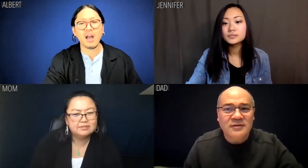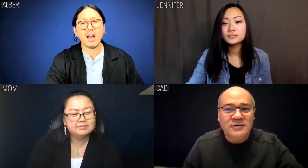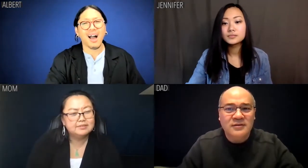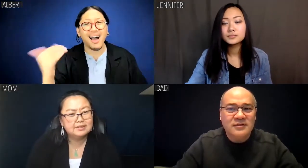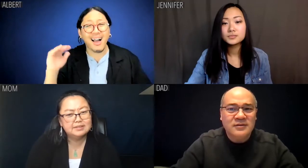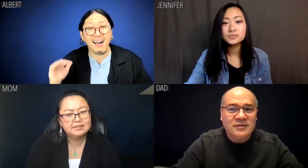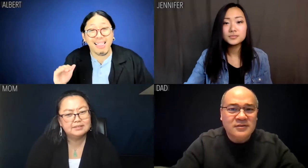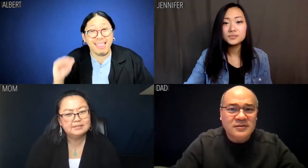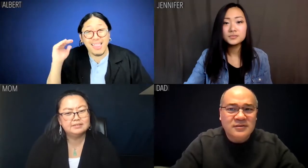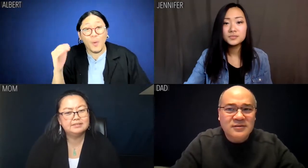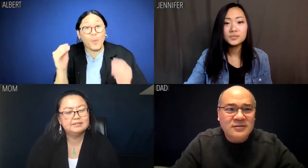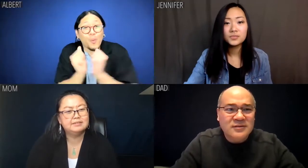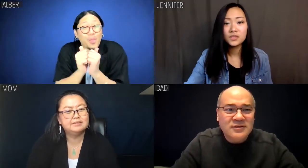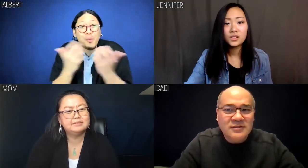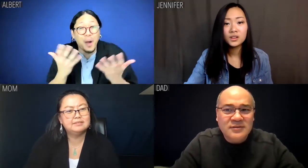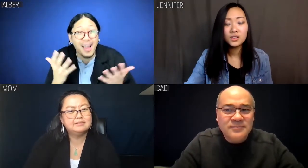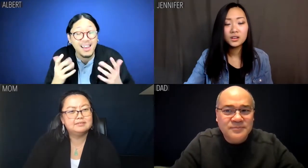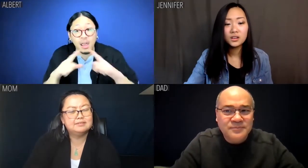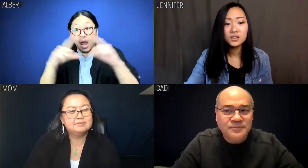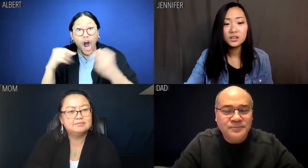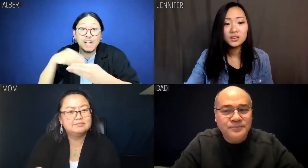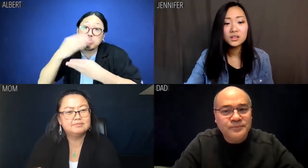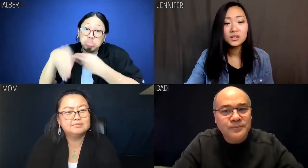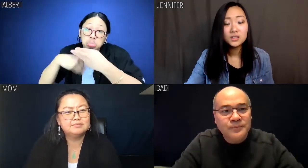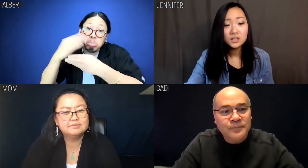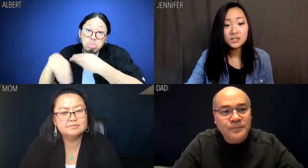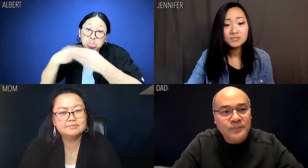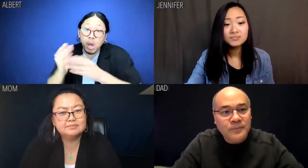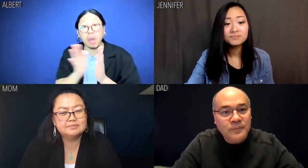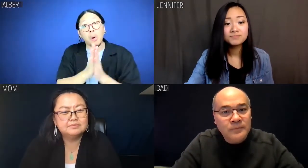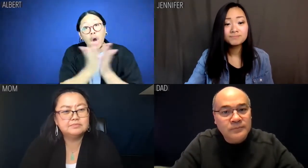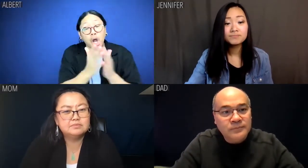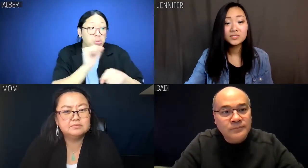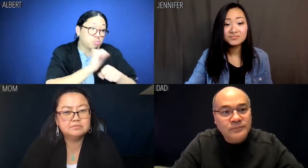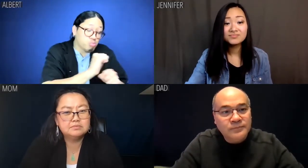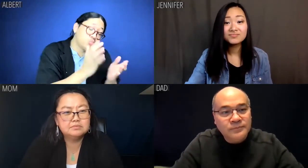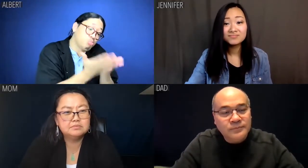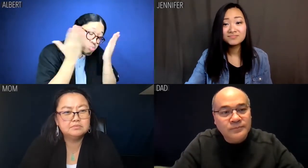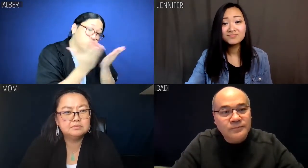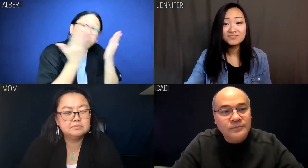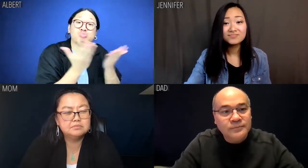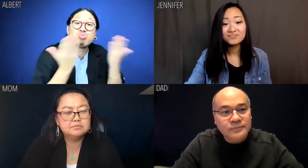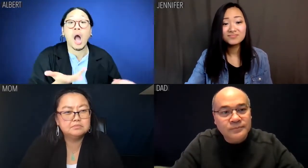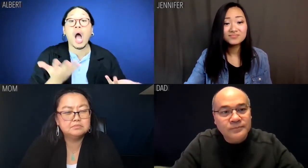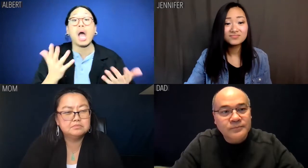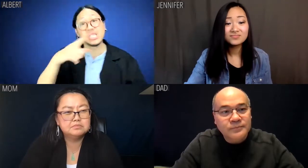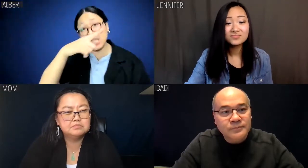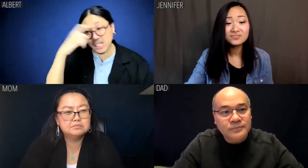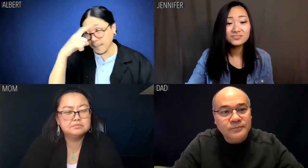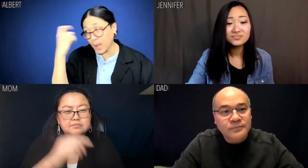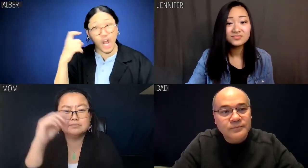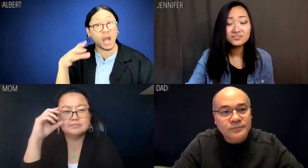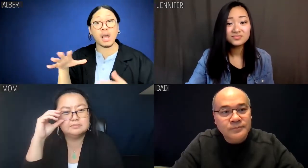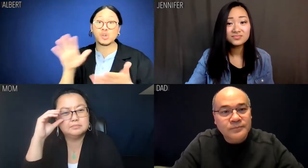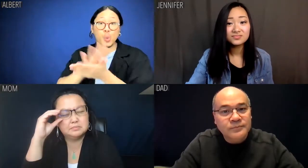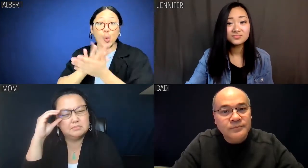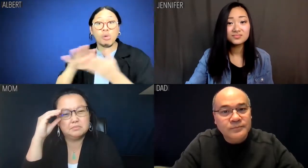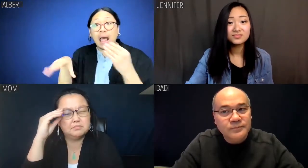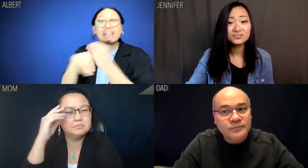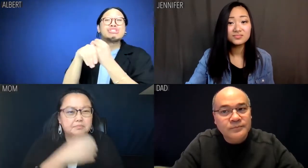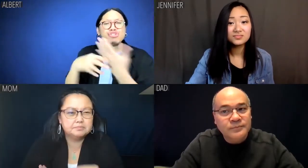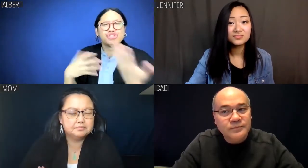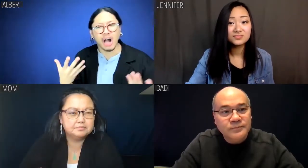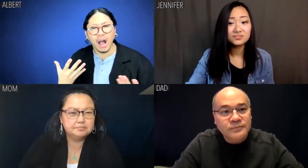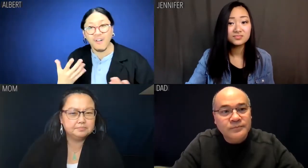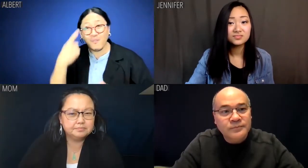Albert: A childhood of flash cards and workbooks and extra summer schooling.